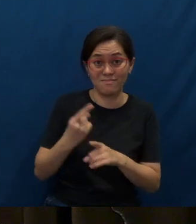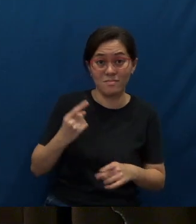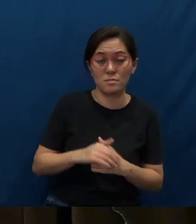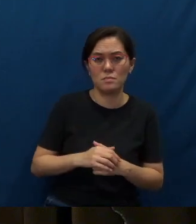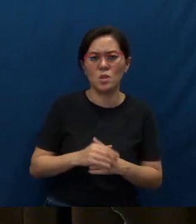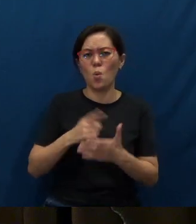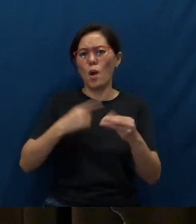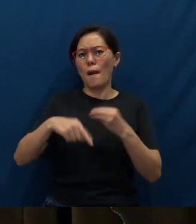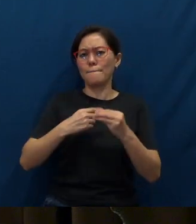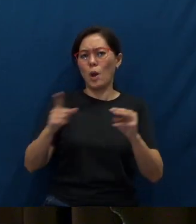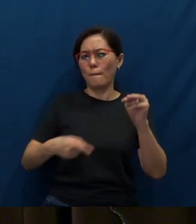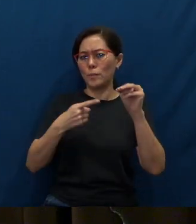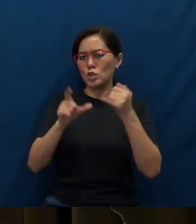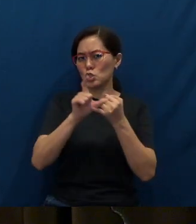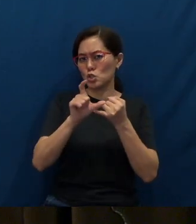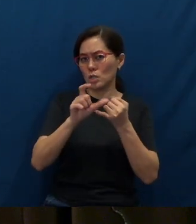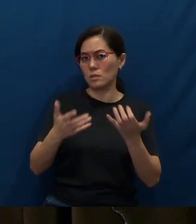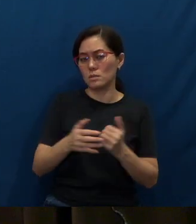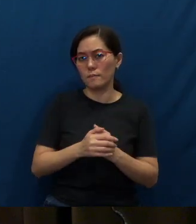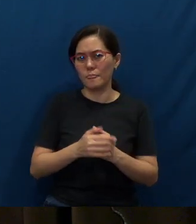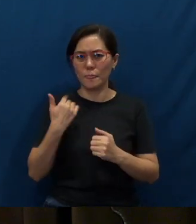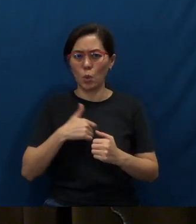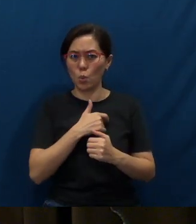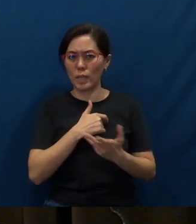What about missional cells? Are we open?